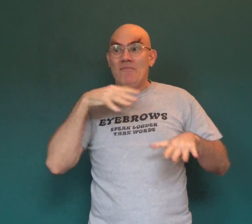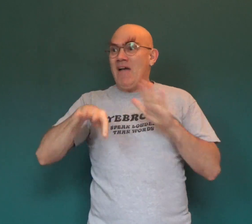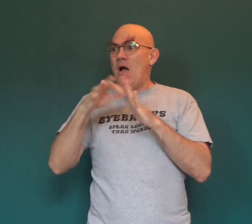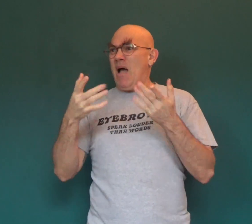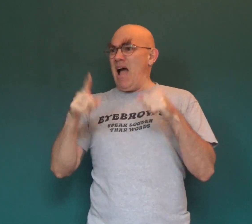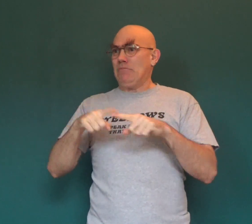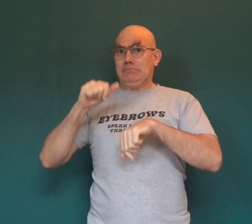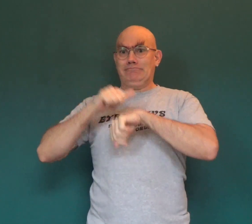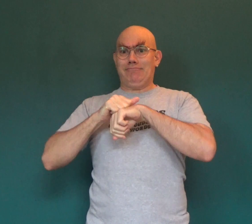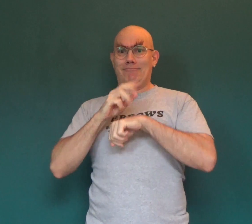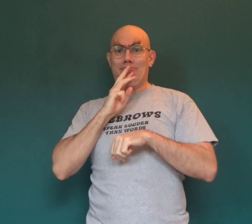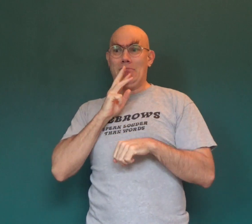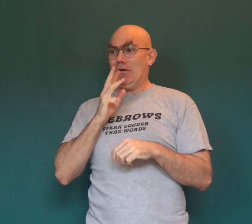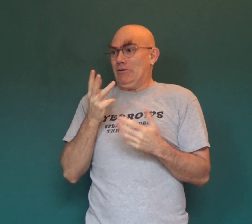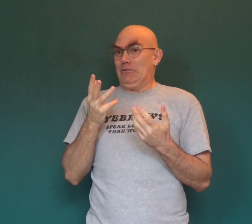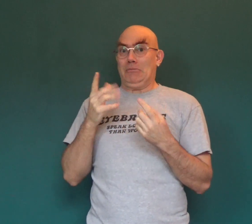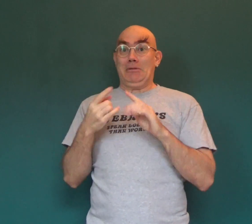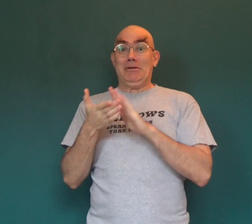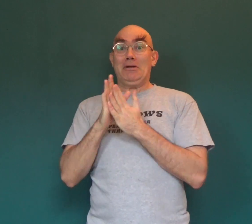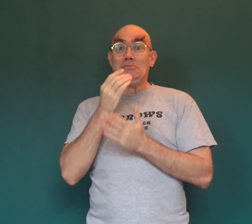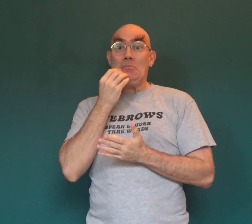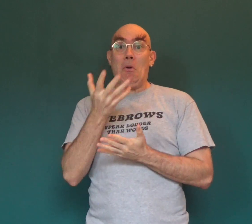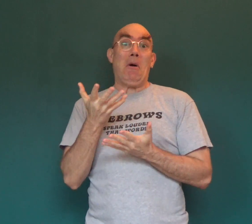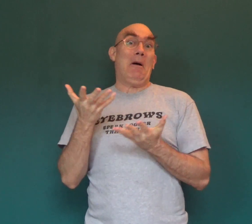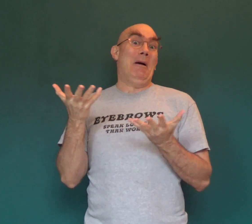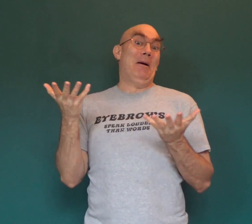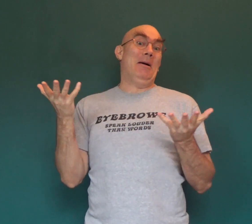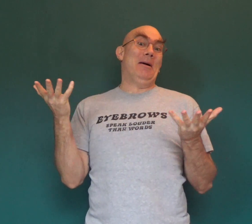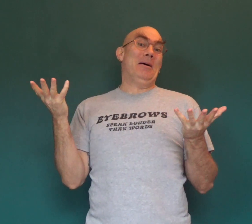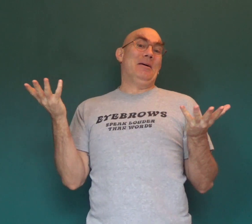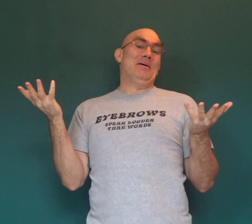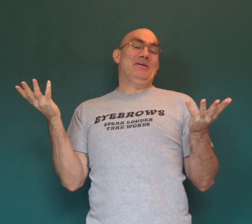And find out what happens to solid water when it gets warm!